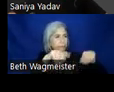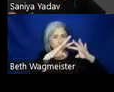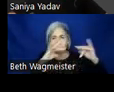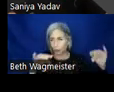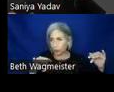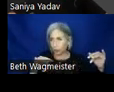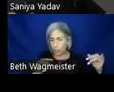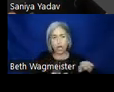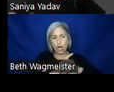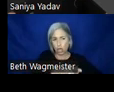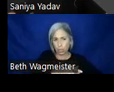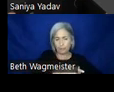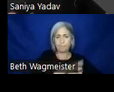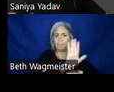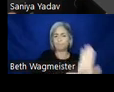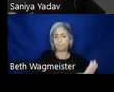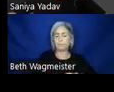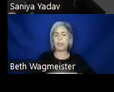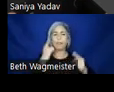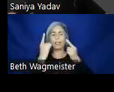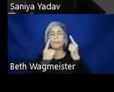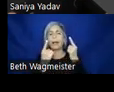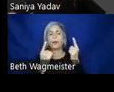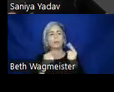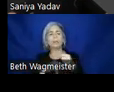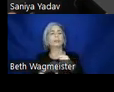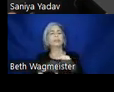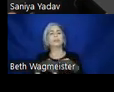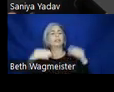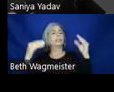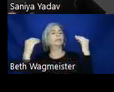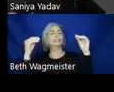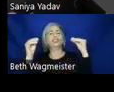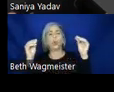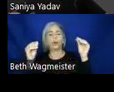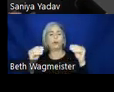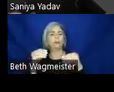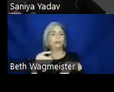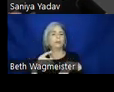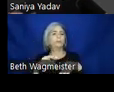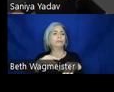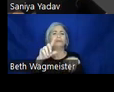So, let's consider a popular Swedish department store that has a selection of furniture. In each